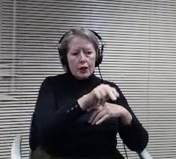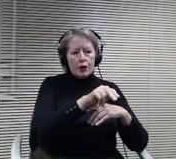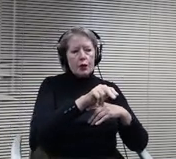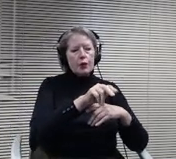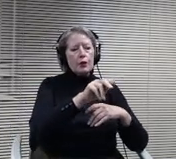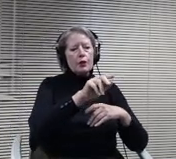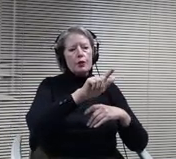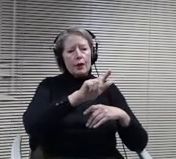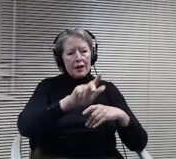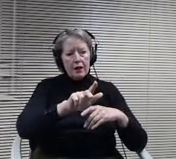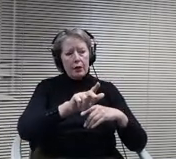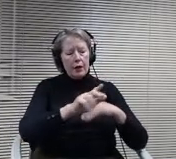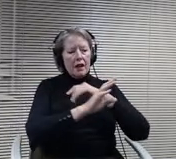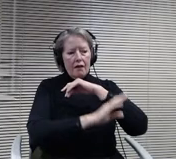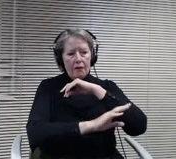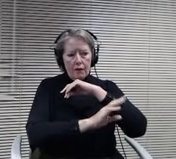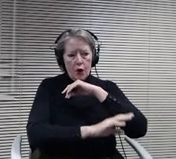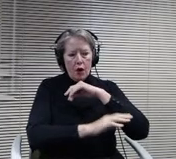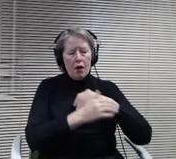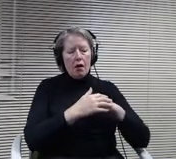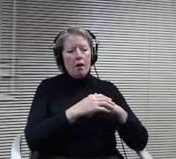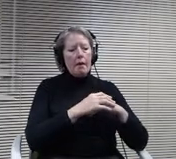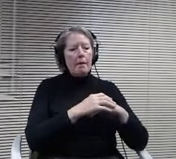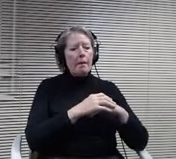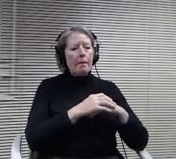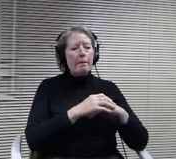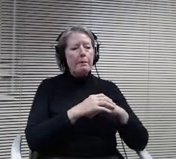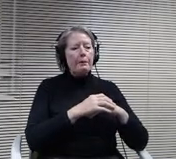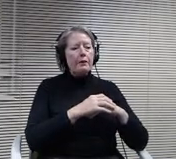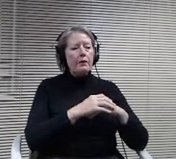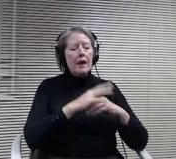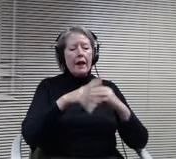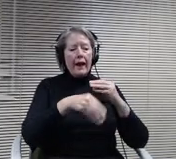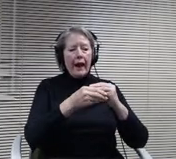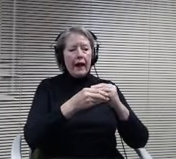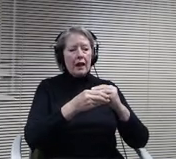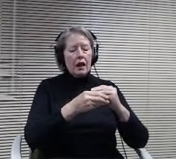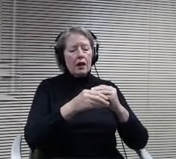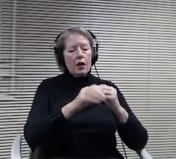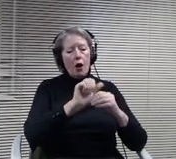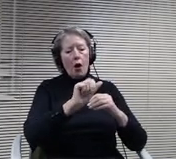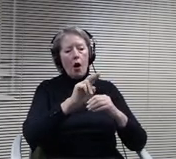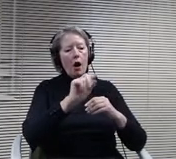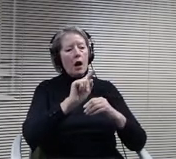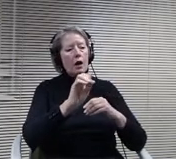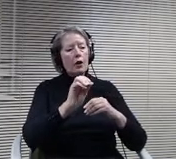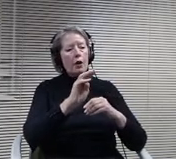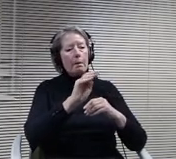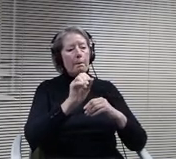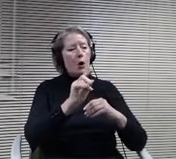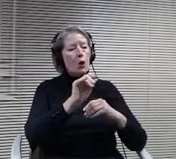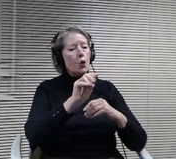then also the partnership and having some of the courses be concurrent enrollment classes again, we send students right